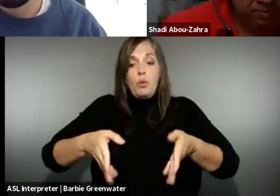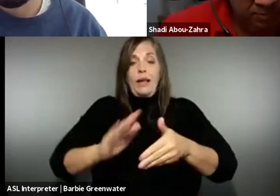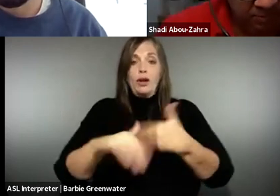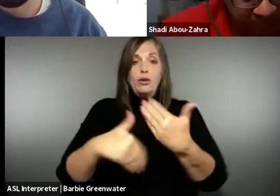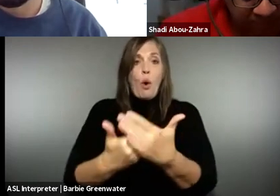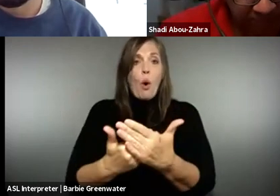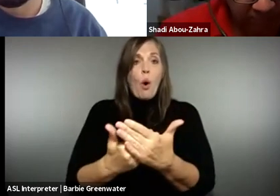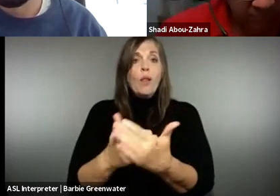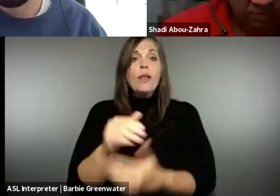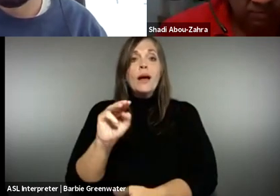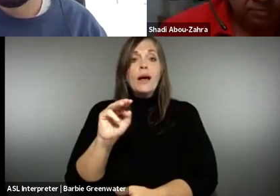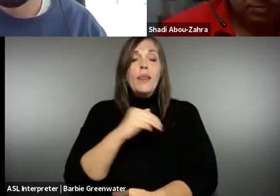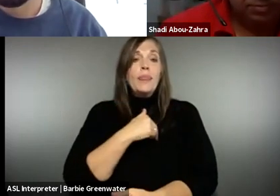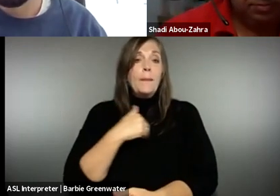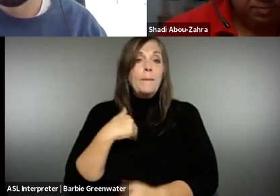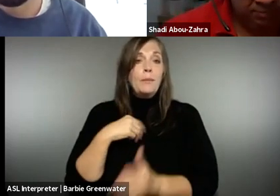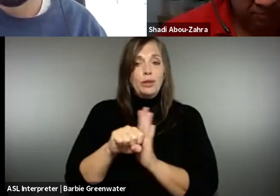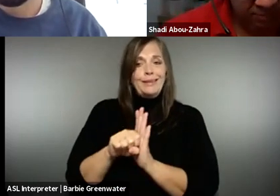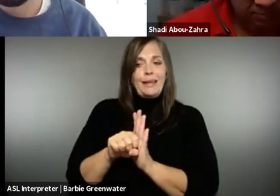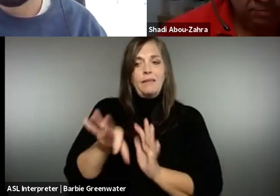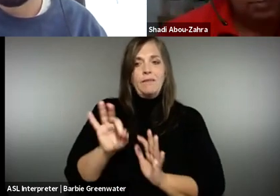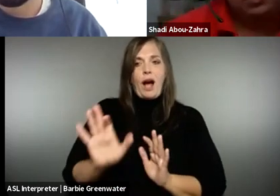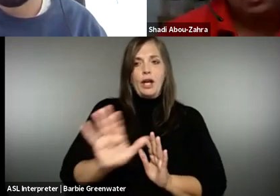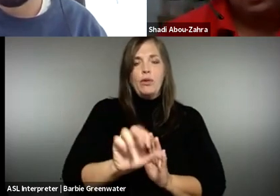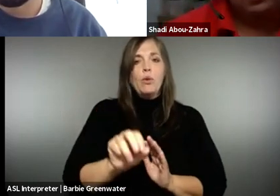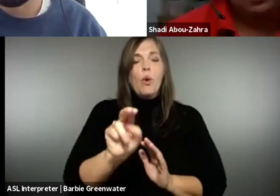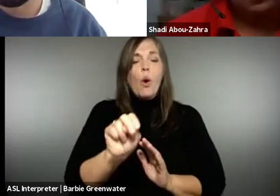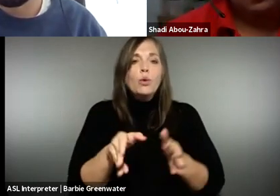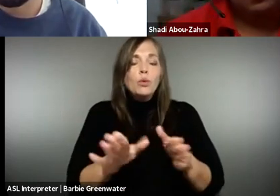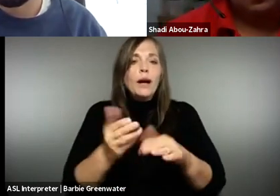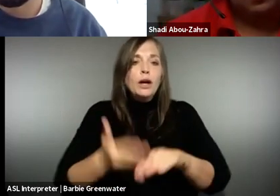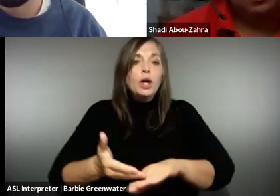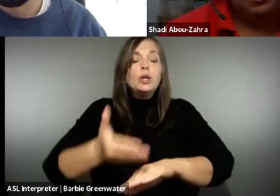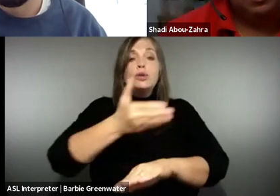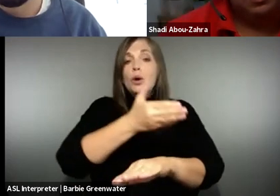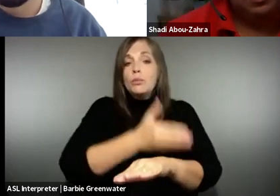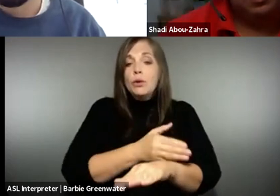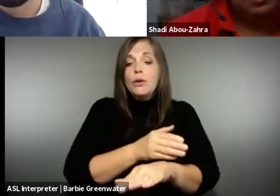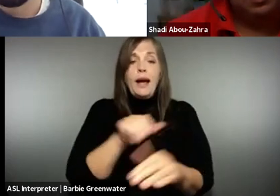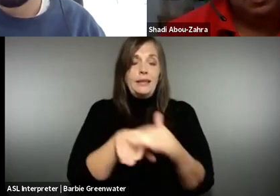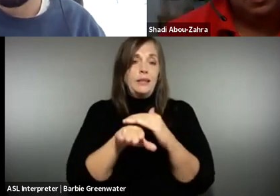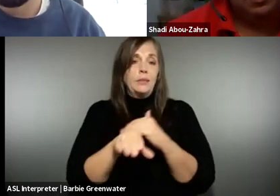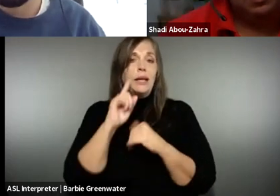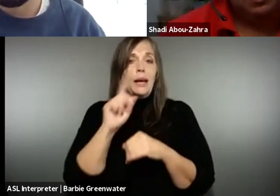not really prescriptive in saying you have to do it this way. We are really letting all the member states find their own way to improve